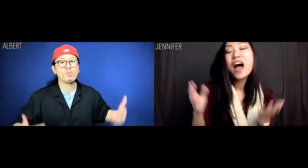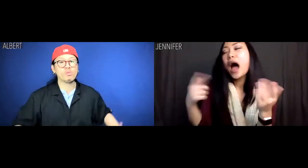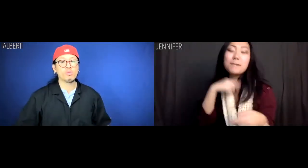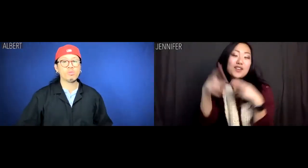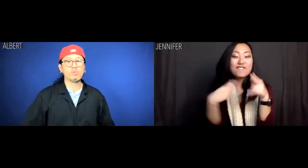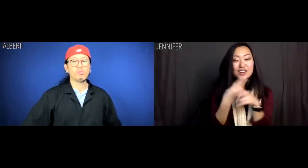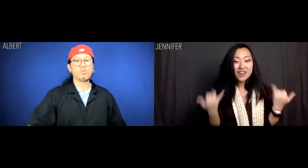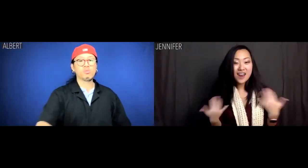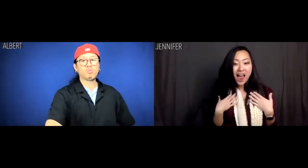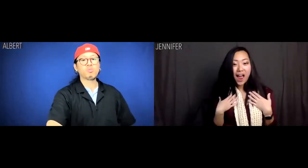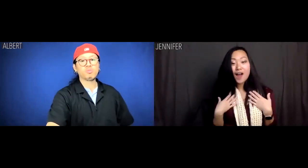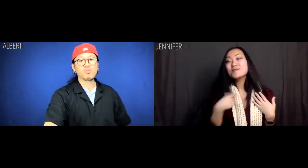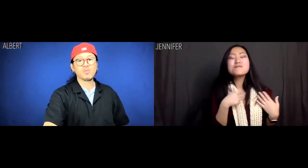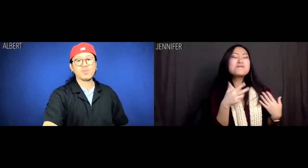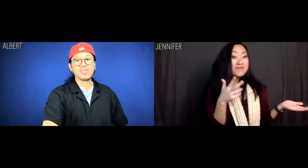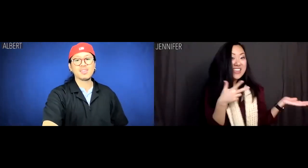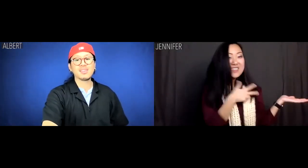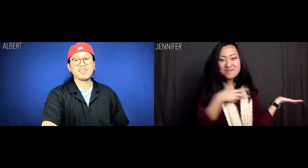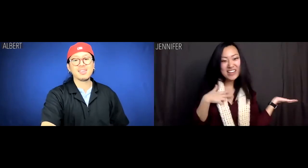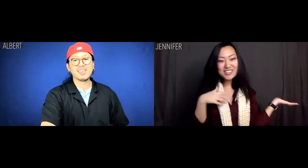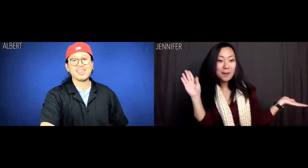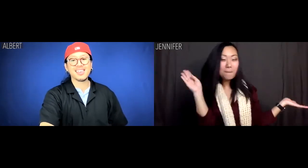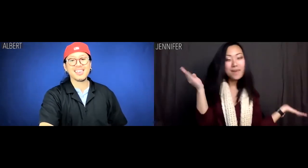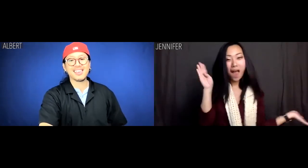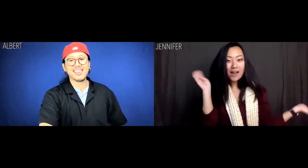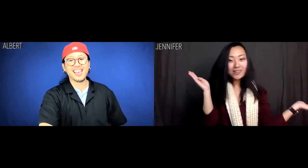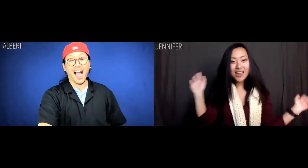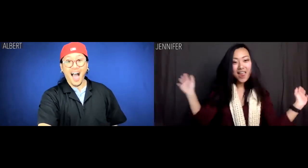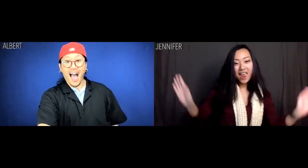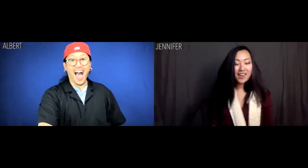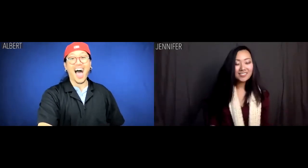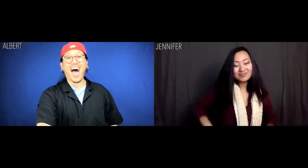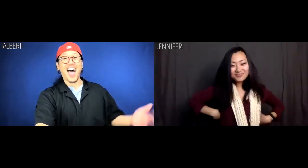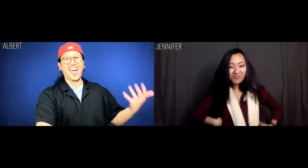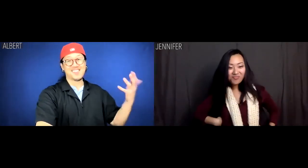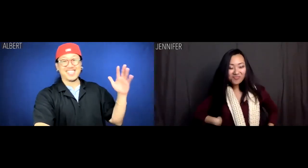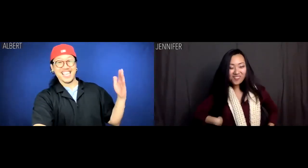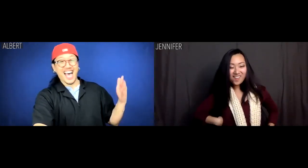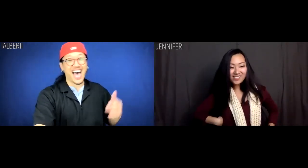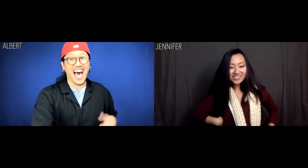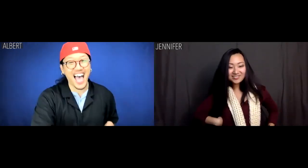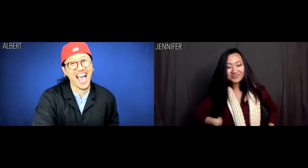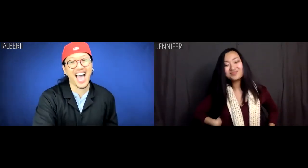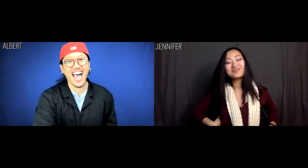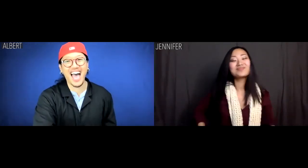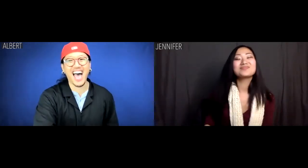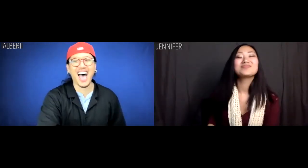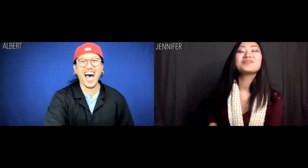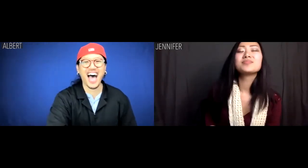I'm universal now. Me! I'm Beijing Beyonce!